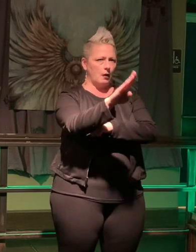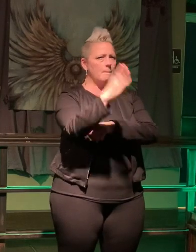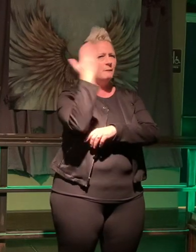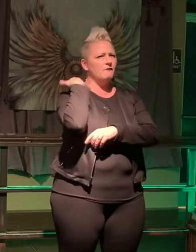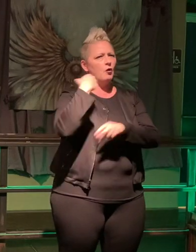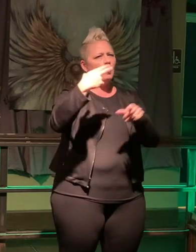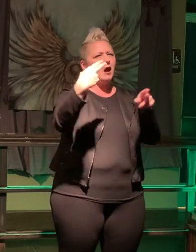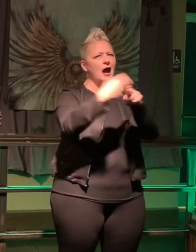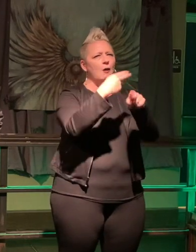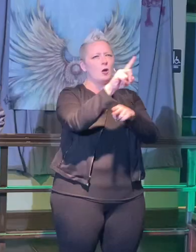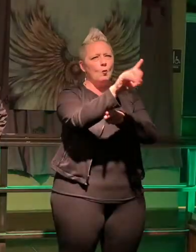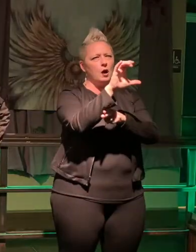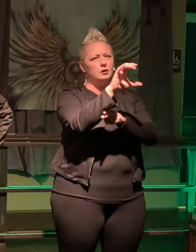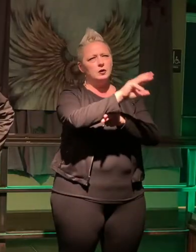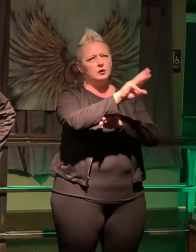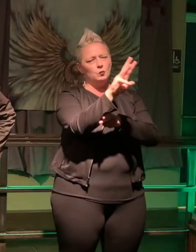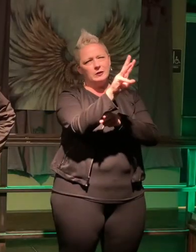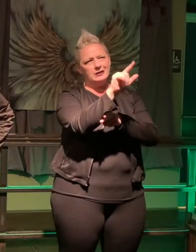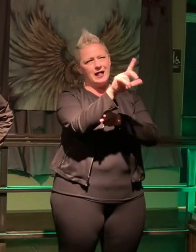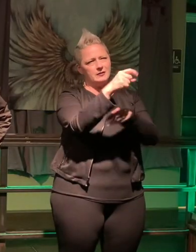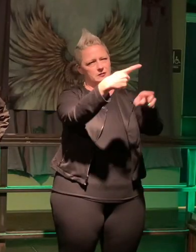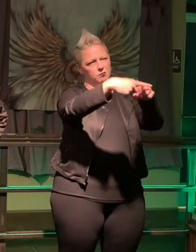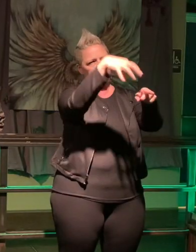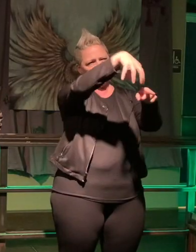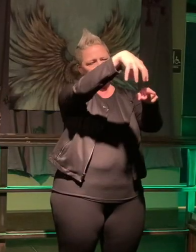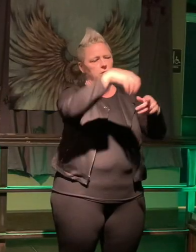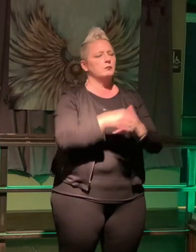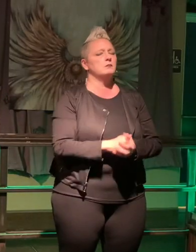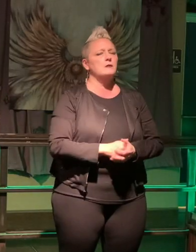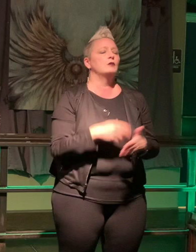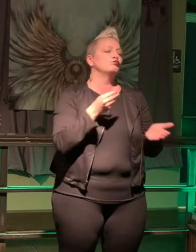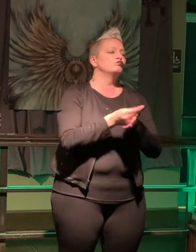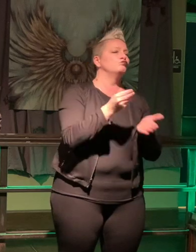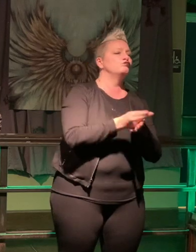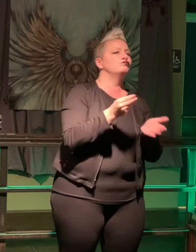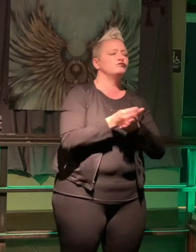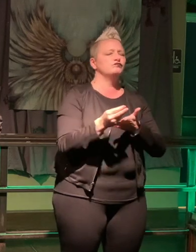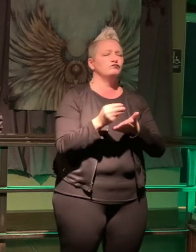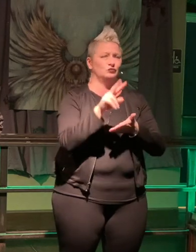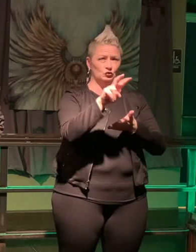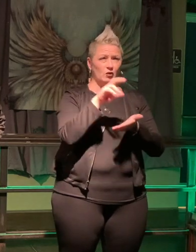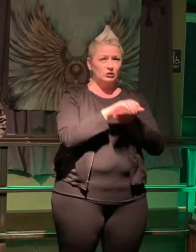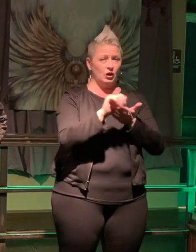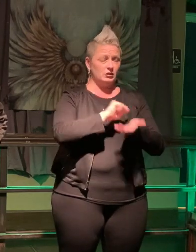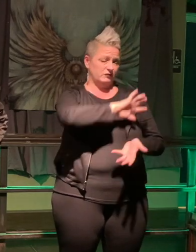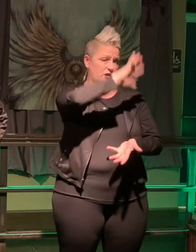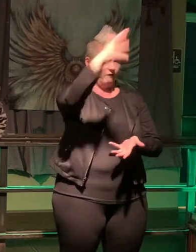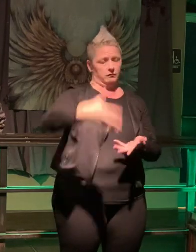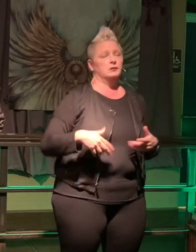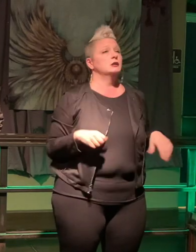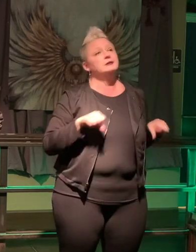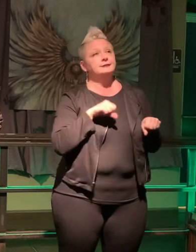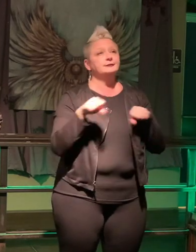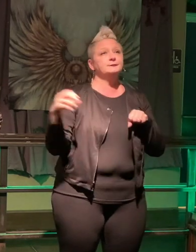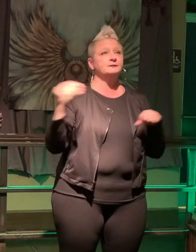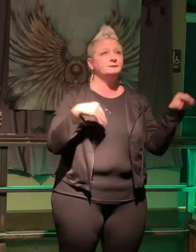Allis and um did my shopping I had about 200 order and when I was done the lady said hey if